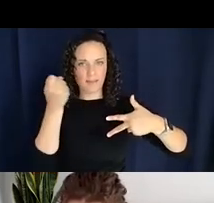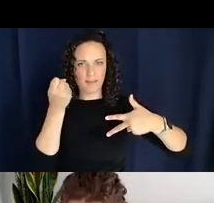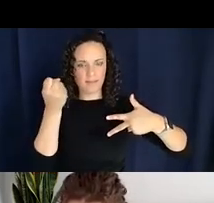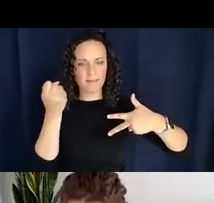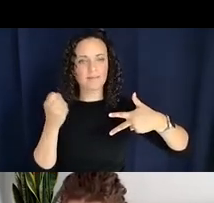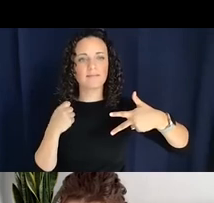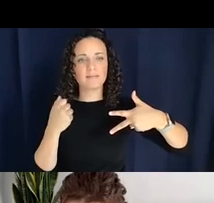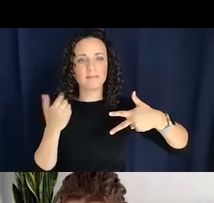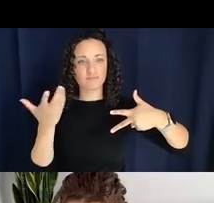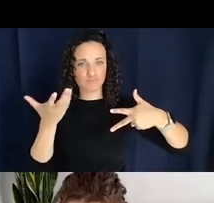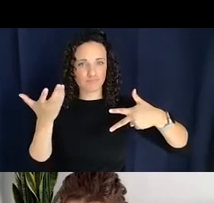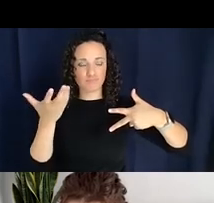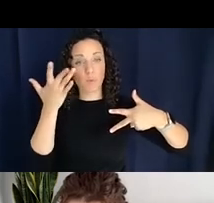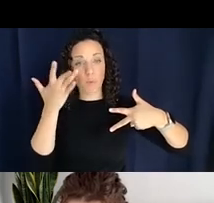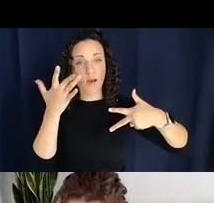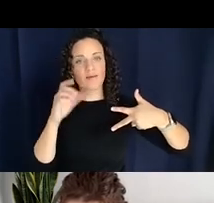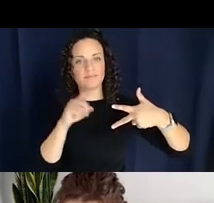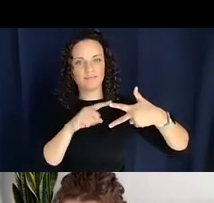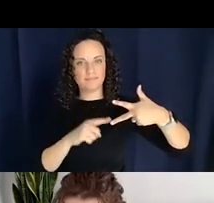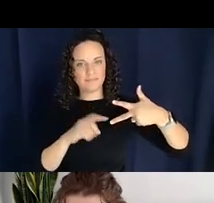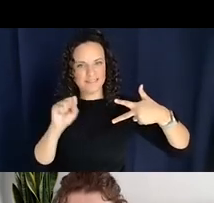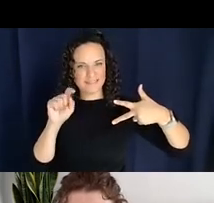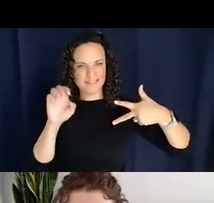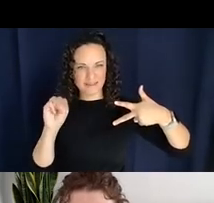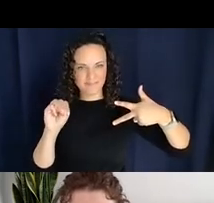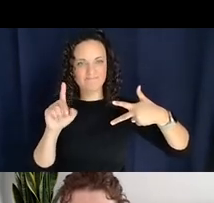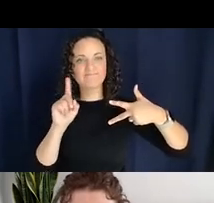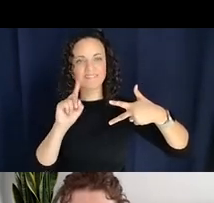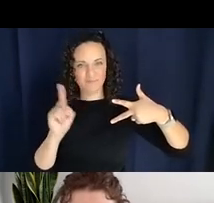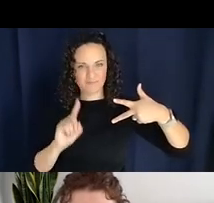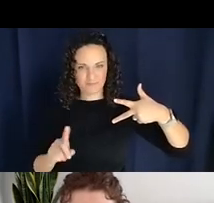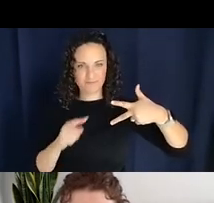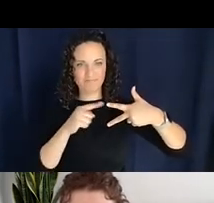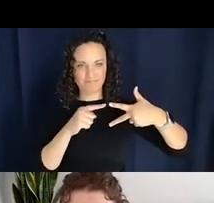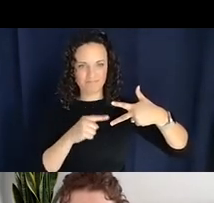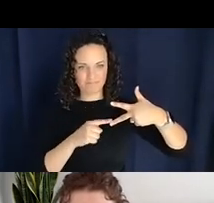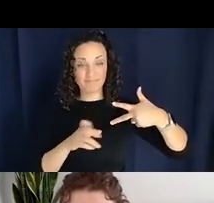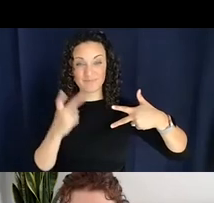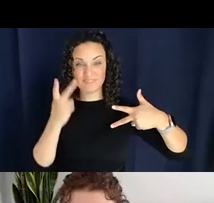also distinctive as well. So as you can see here, although all these verbs, or all these